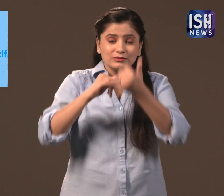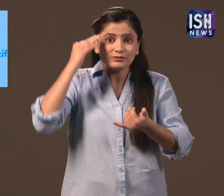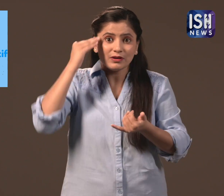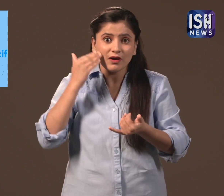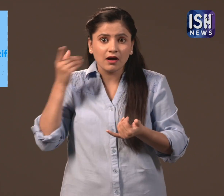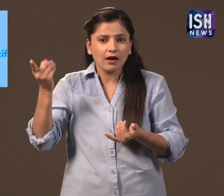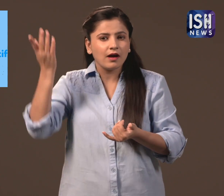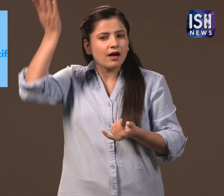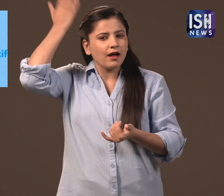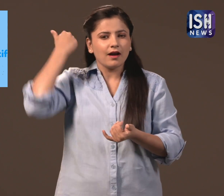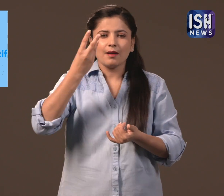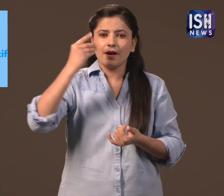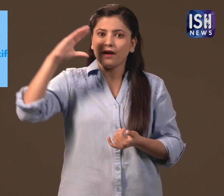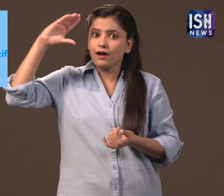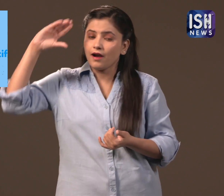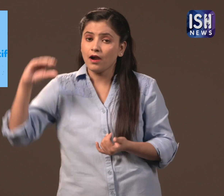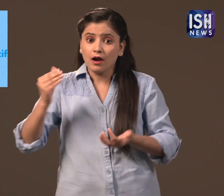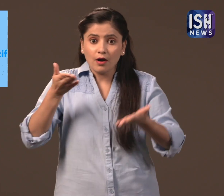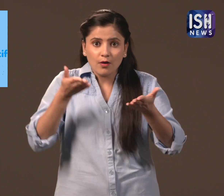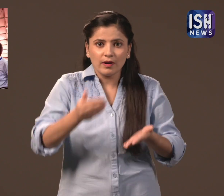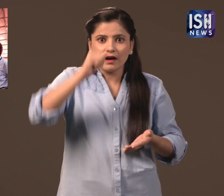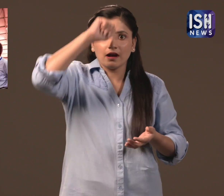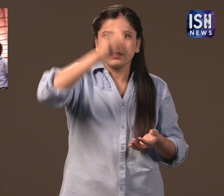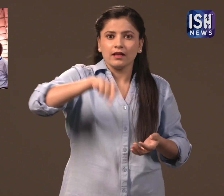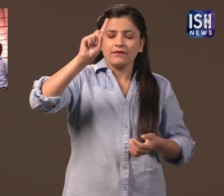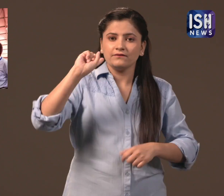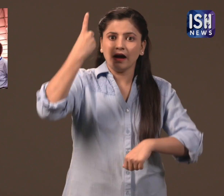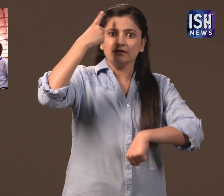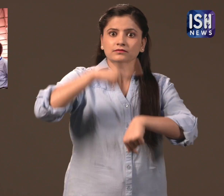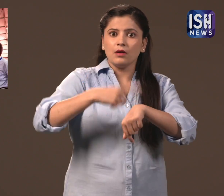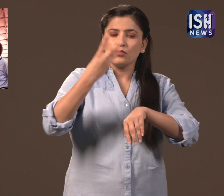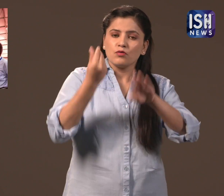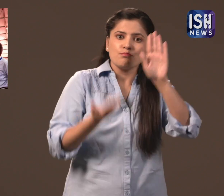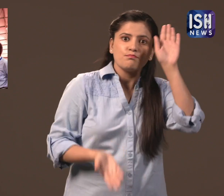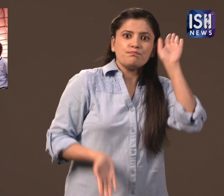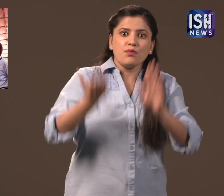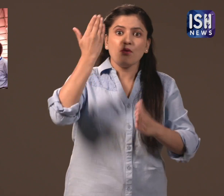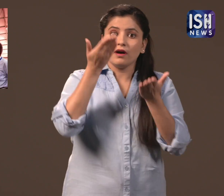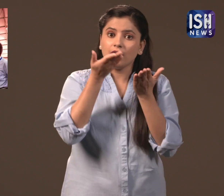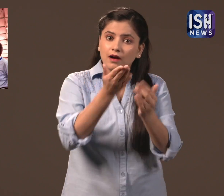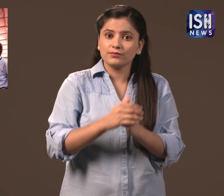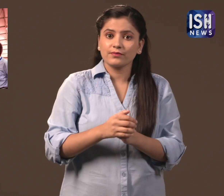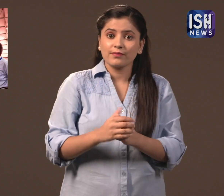South Korea's record has now been broken by India.